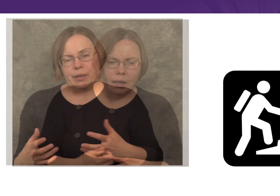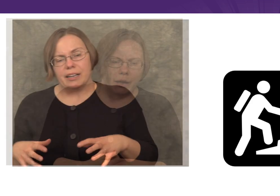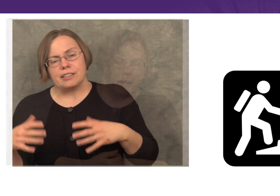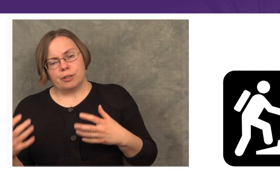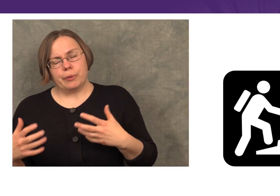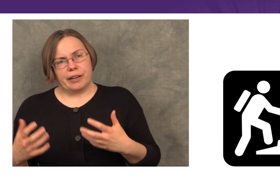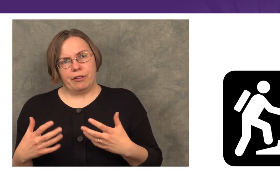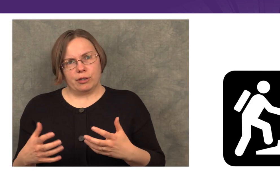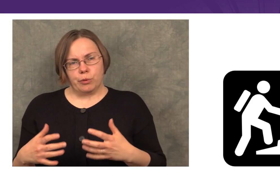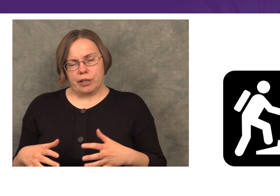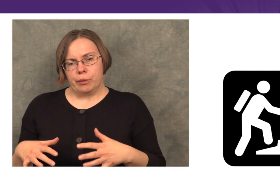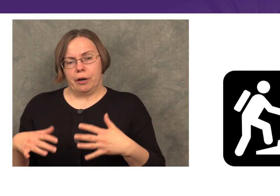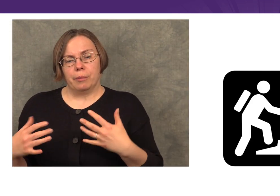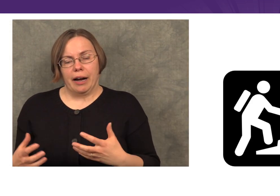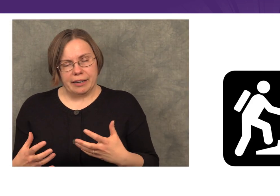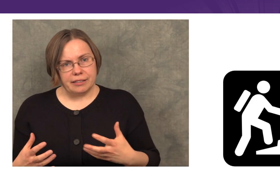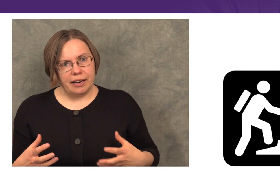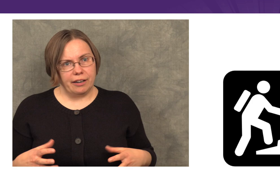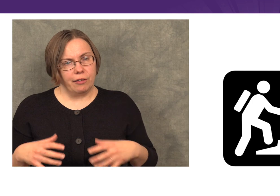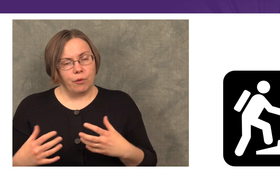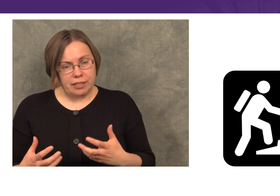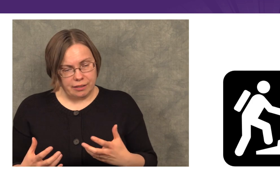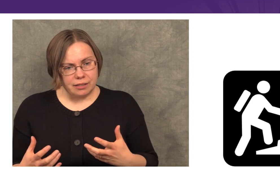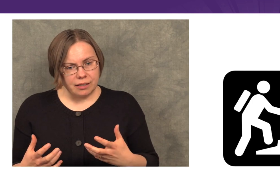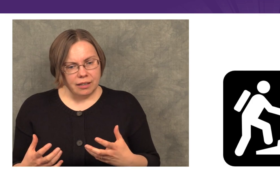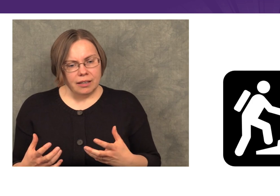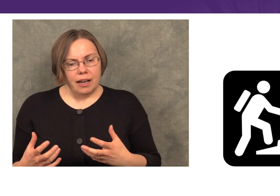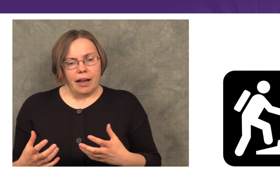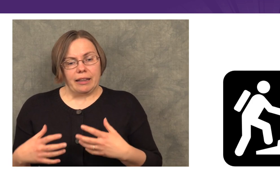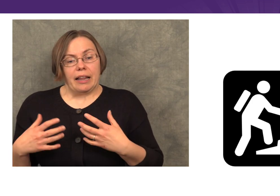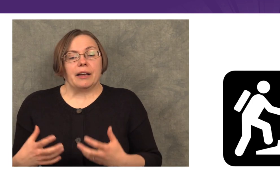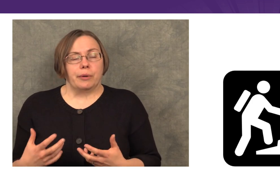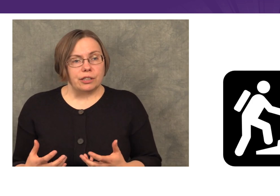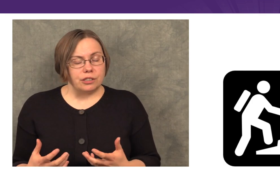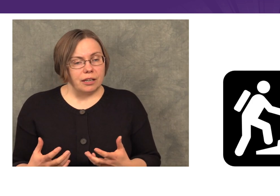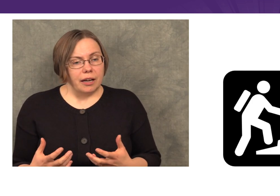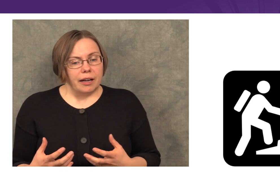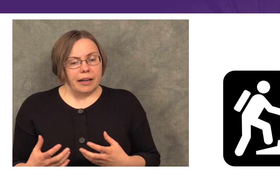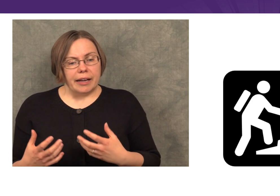Because interpreting involves working with our bodies and our voices and language,